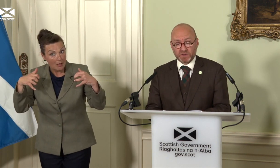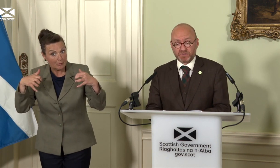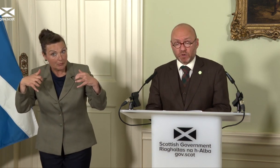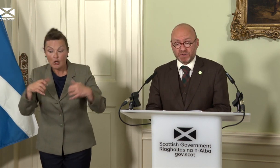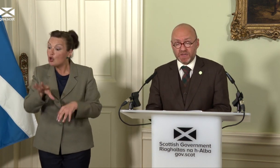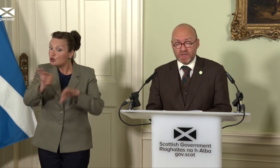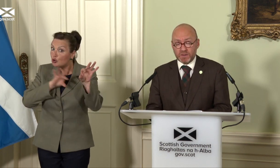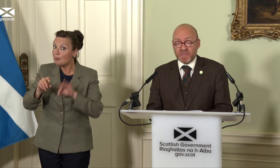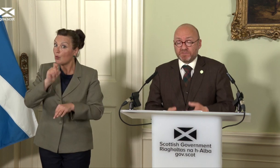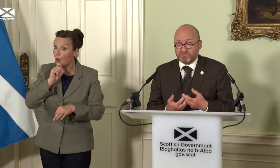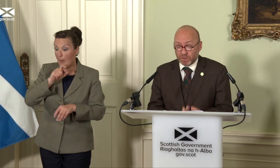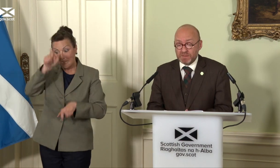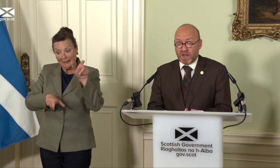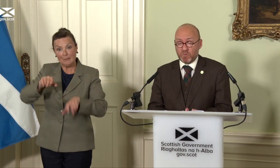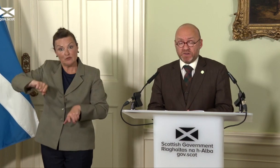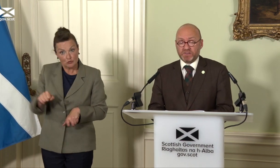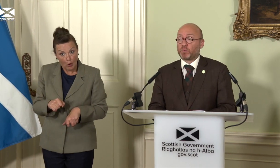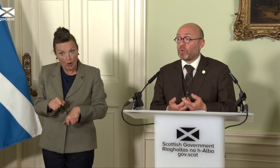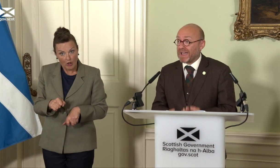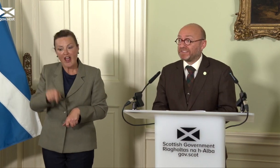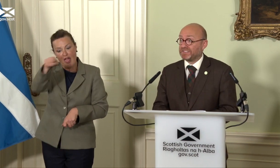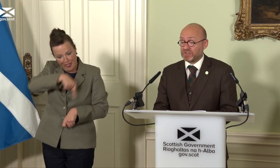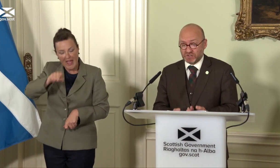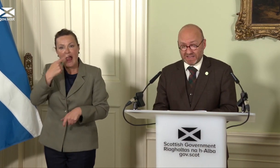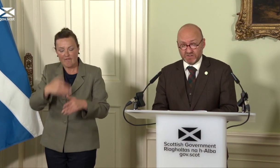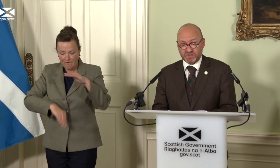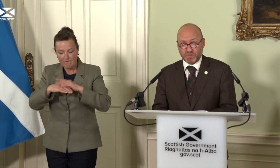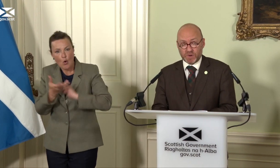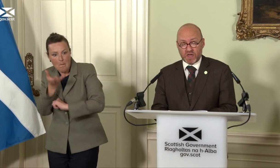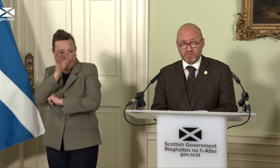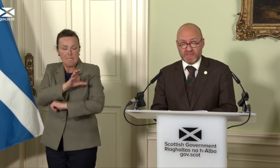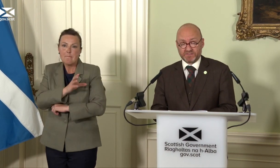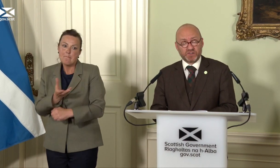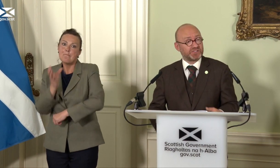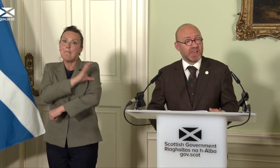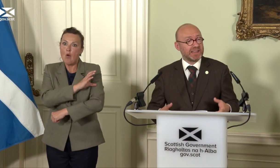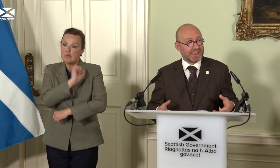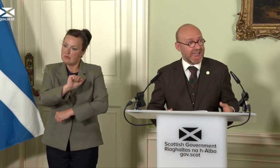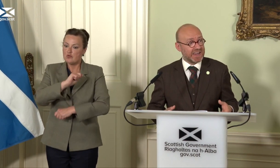of Scotland, being fully empowered to rise to the challenges that we now face. Just like any